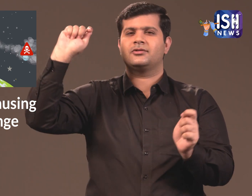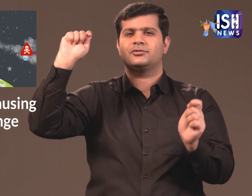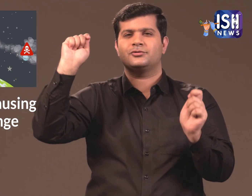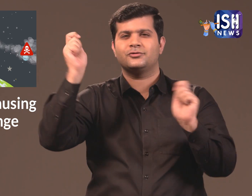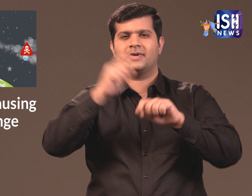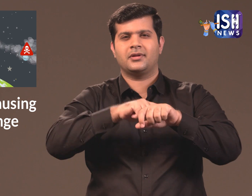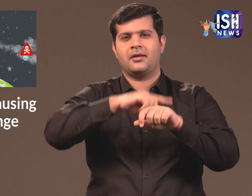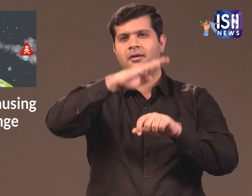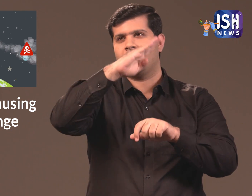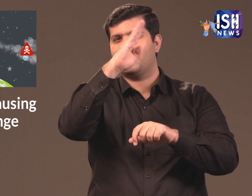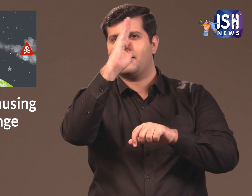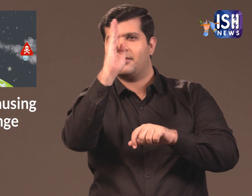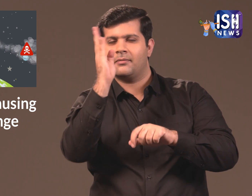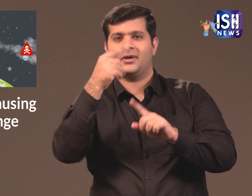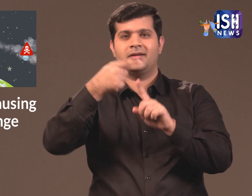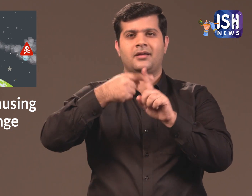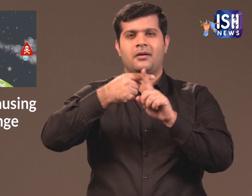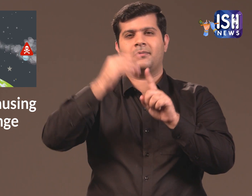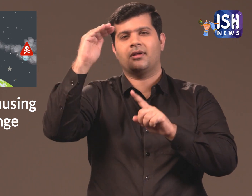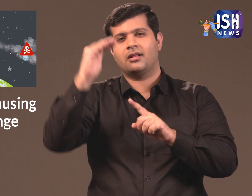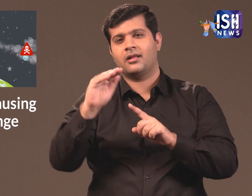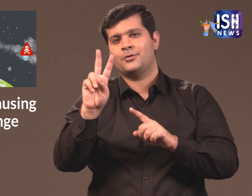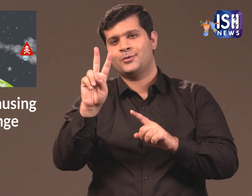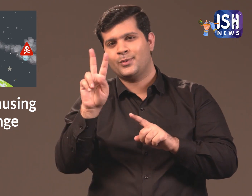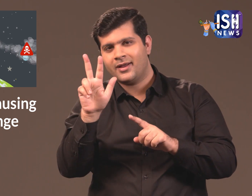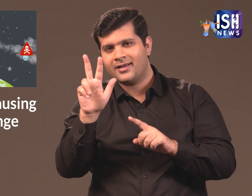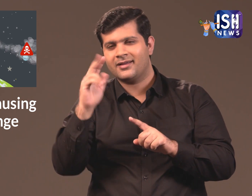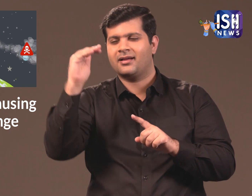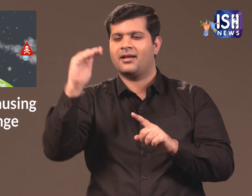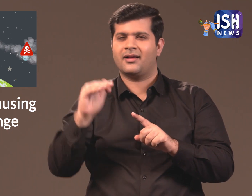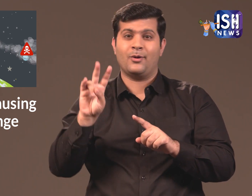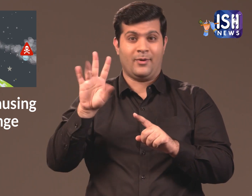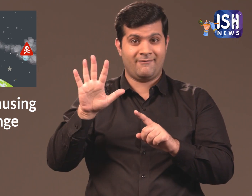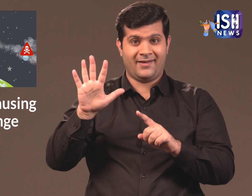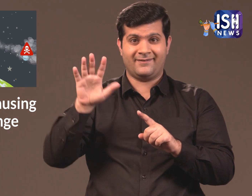Towards the end of the day, the temperature may fall to 28-25 degrees.